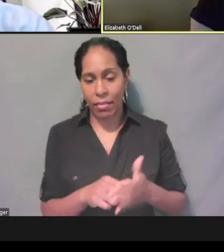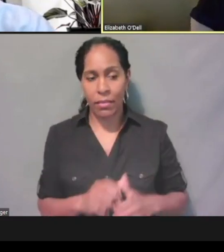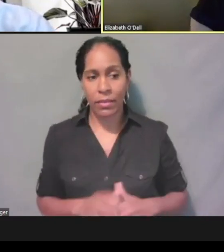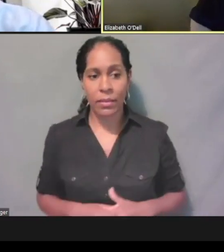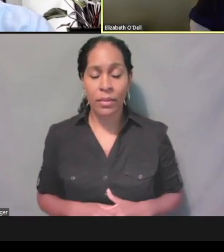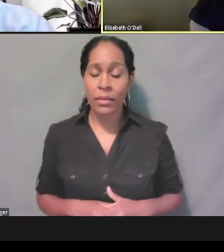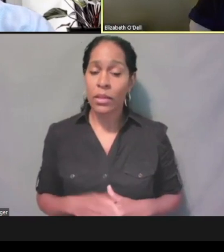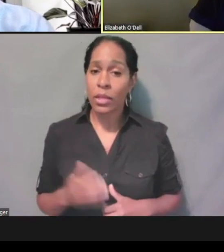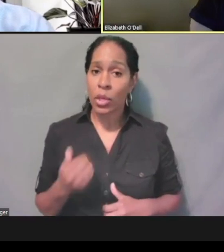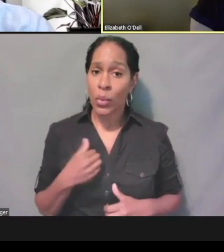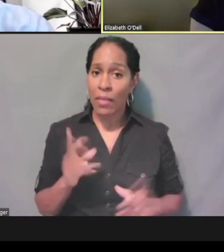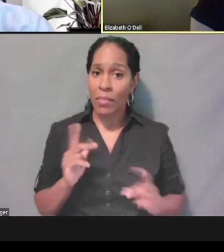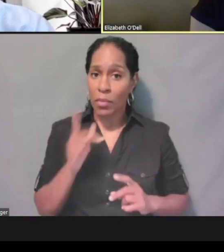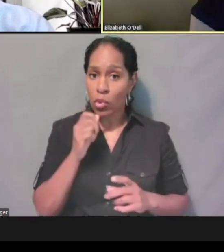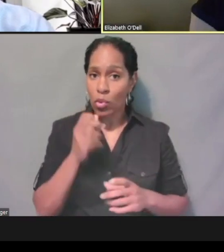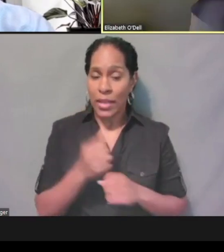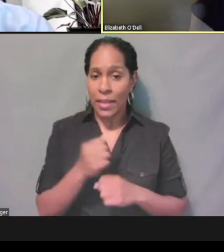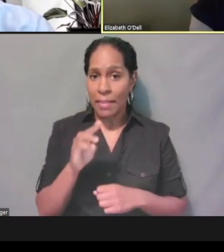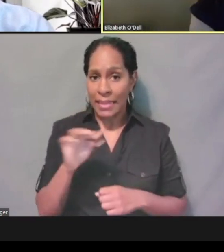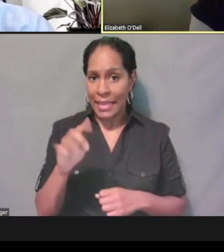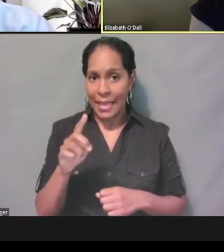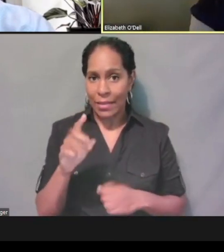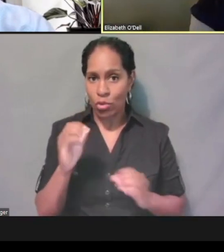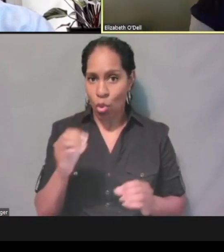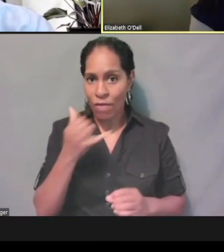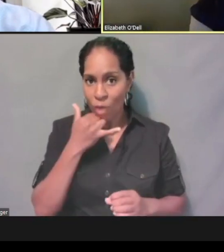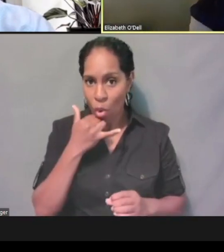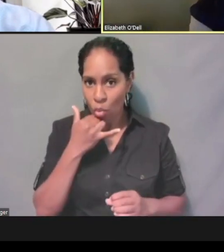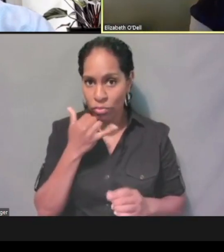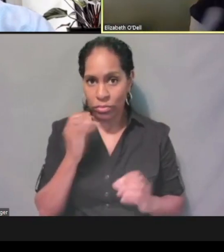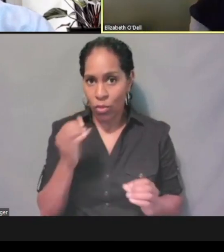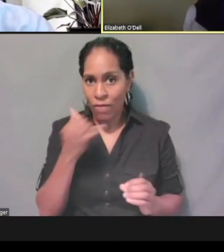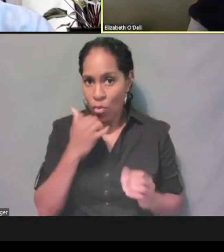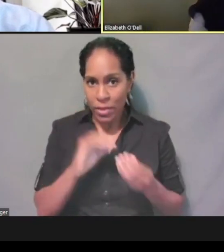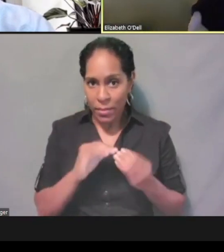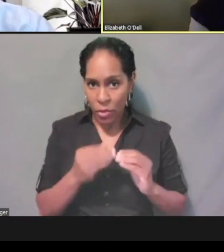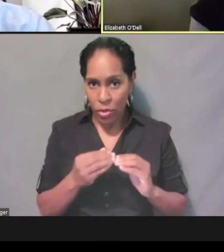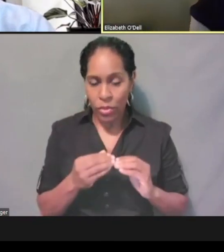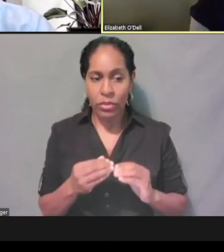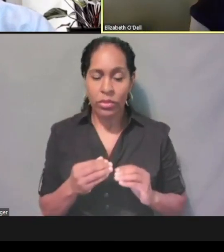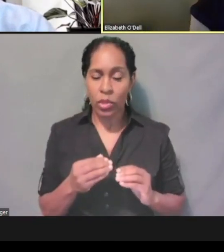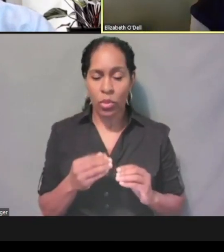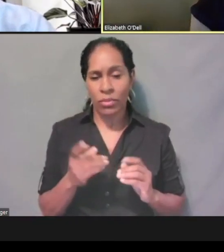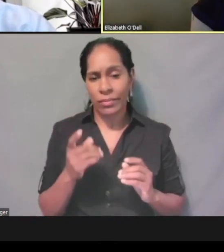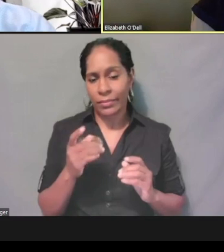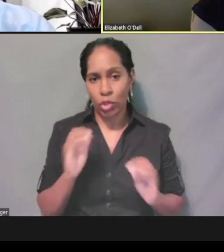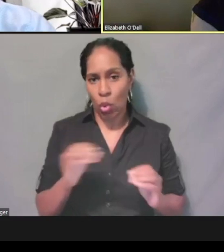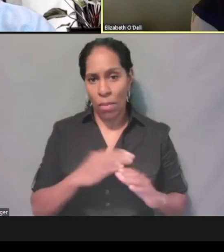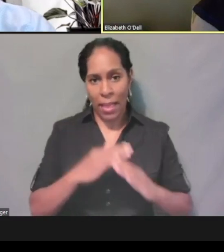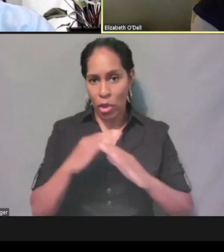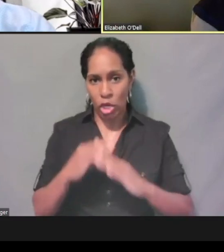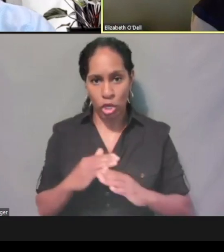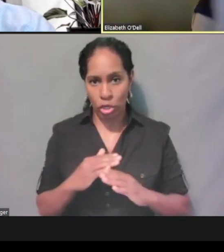that do not have telephones. So, that should not be a barrier. That may be a barrier to possibly submitting electronically